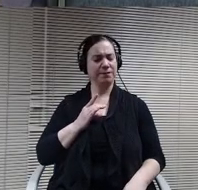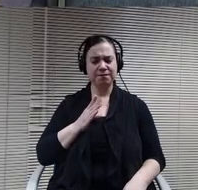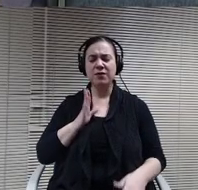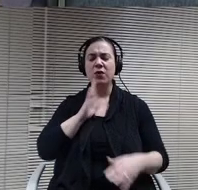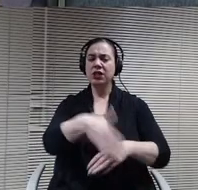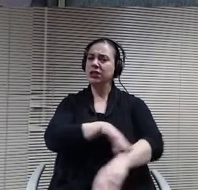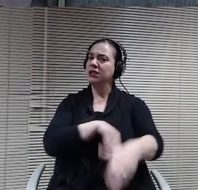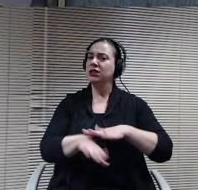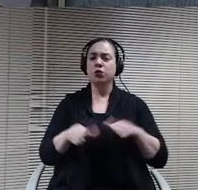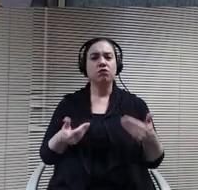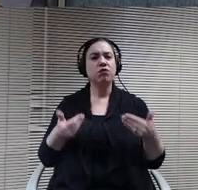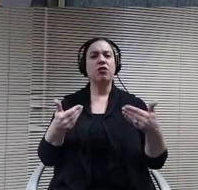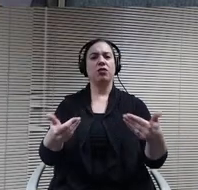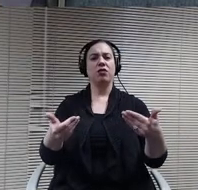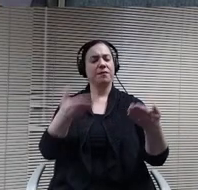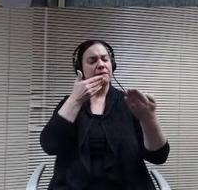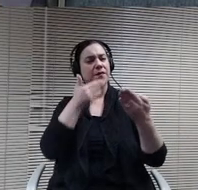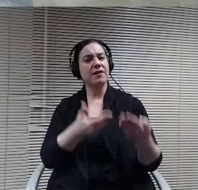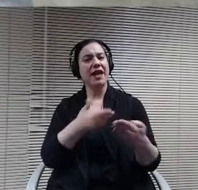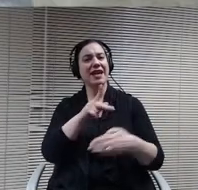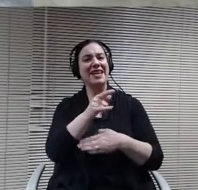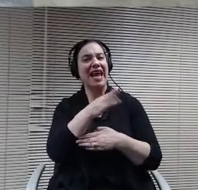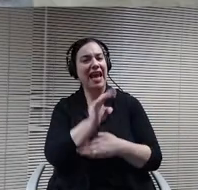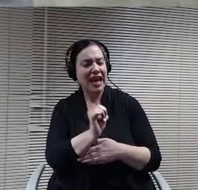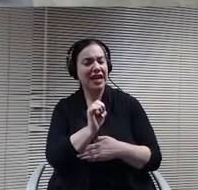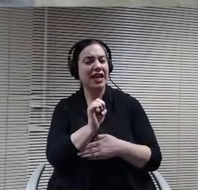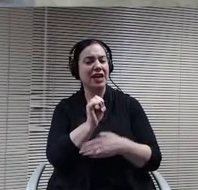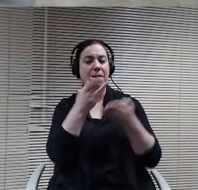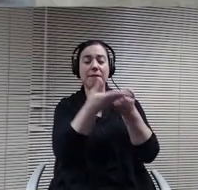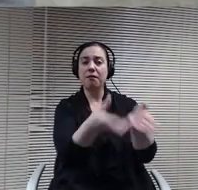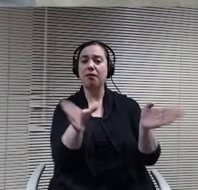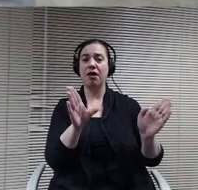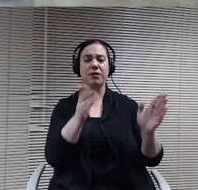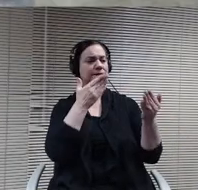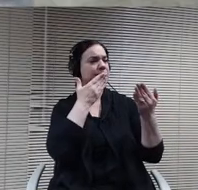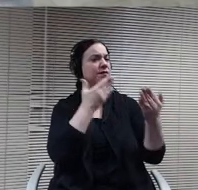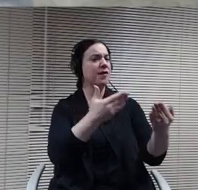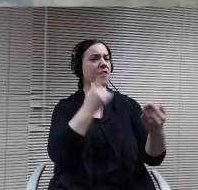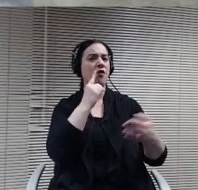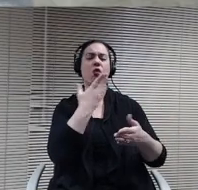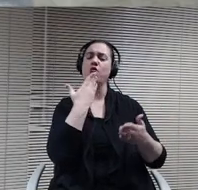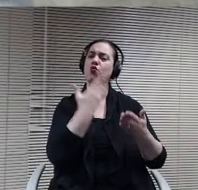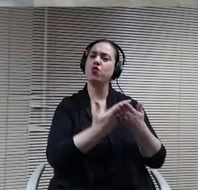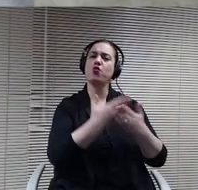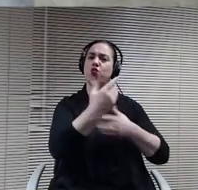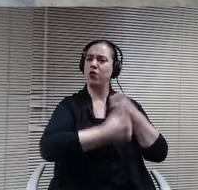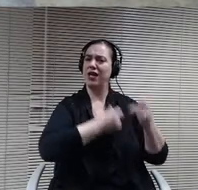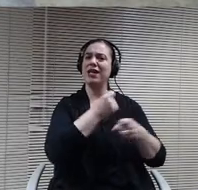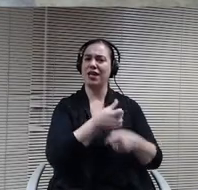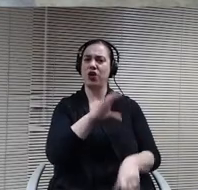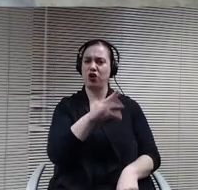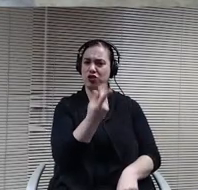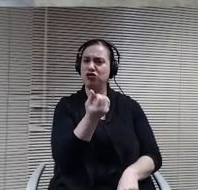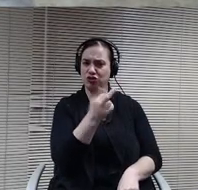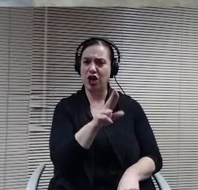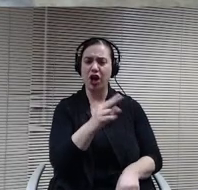and just want to thank Katie publicly for a Great Year's cheer. I really appreciate that as being vice chair. Really her